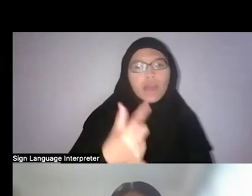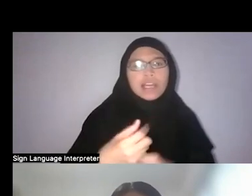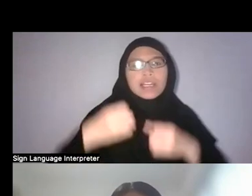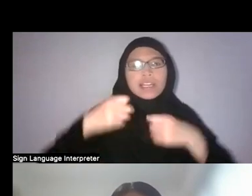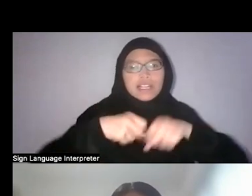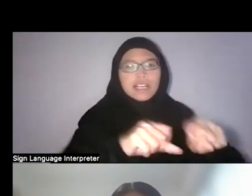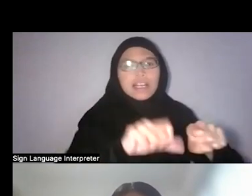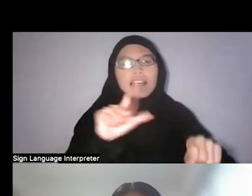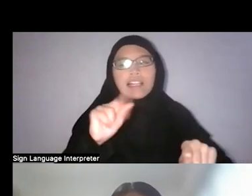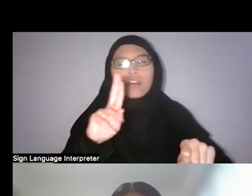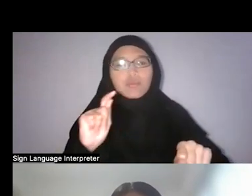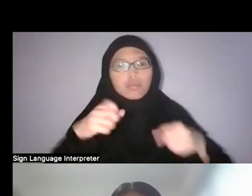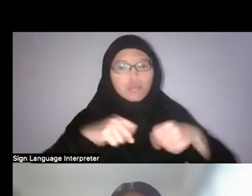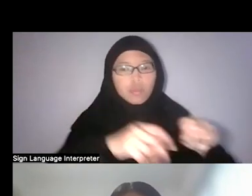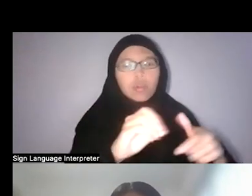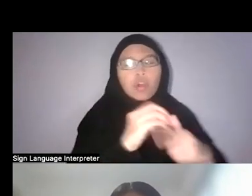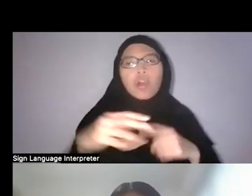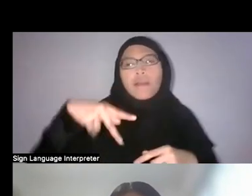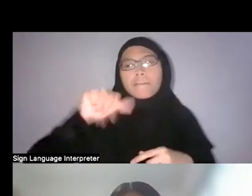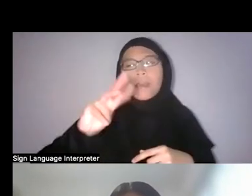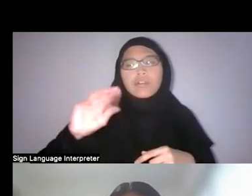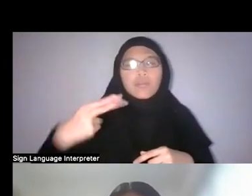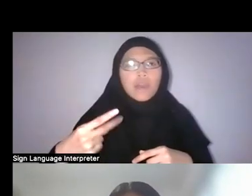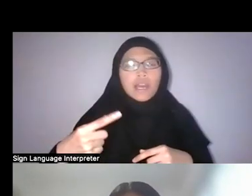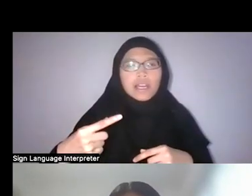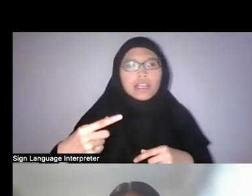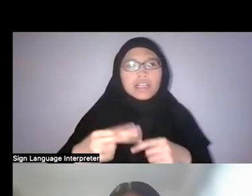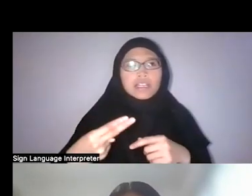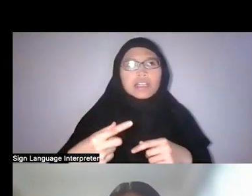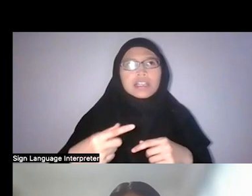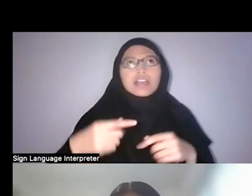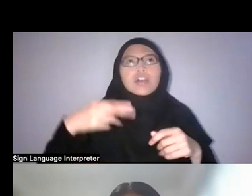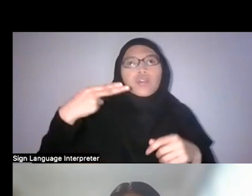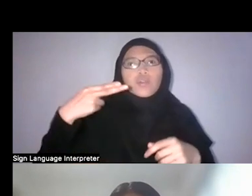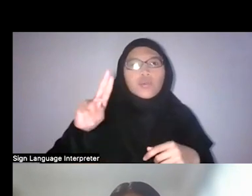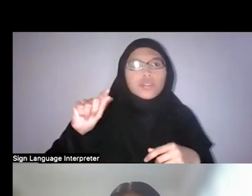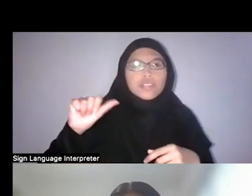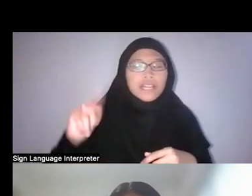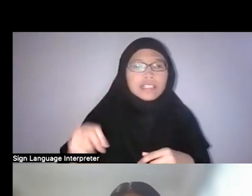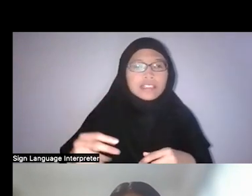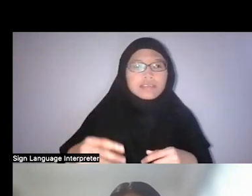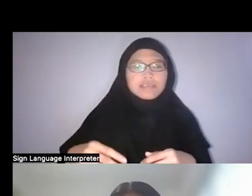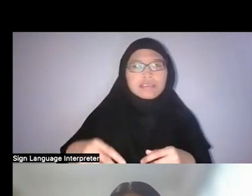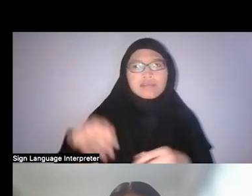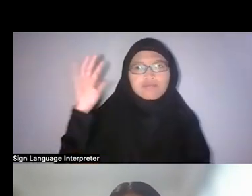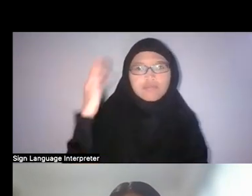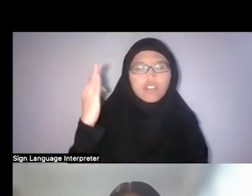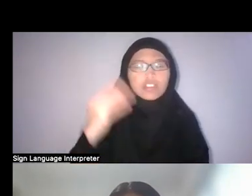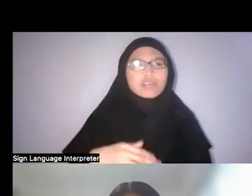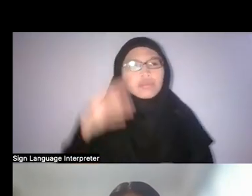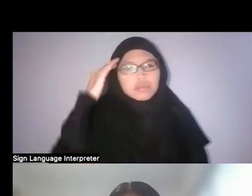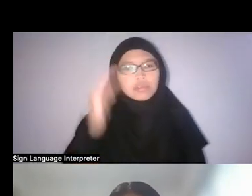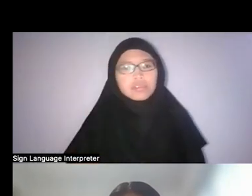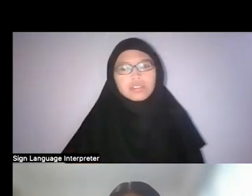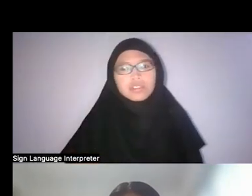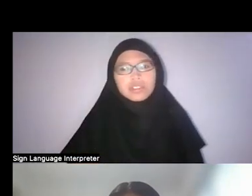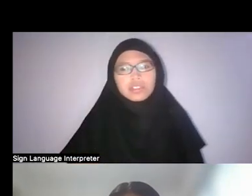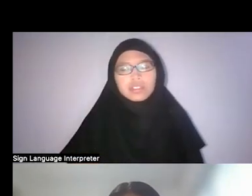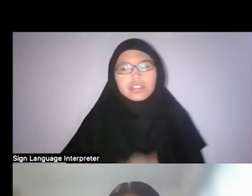knew the spiritual aspects of a particular natural space but really also understood the space ecologically.